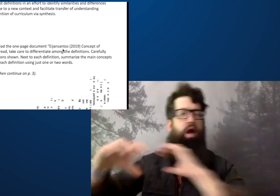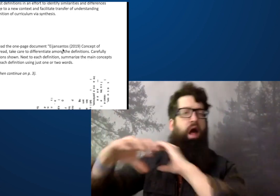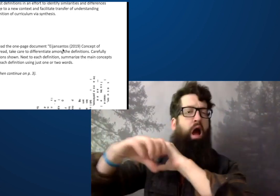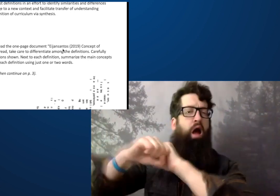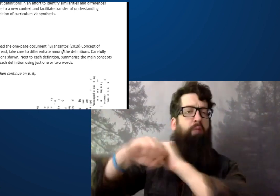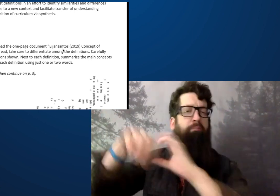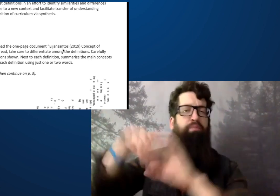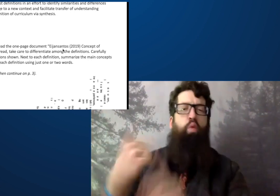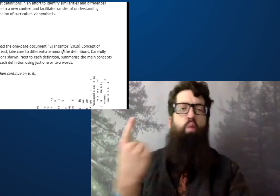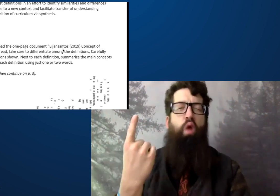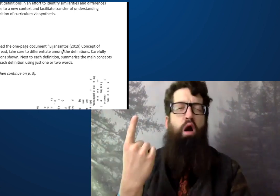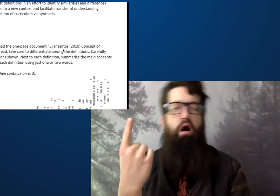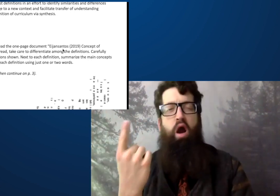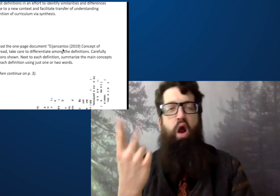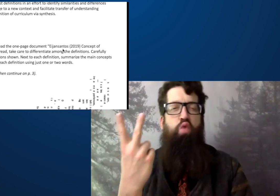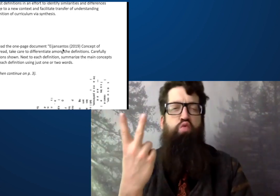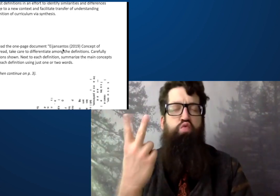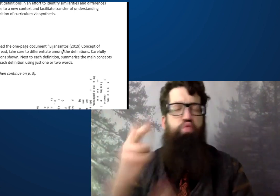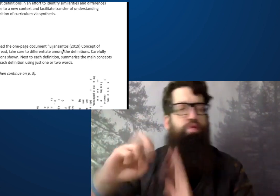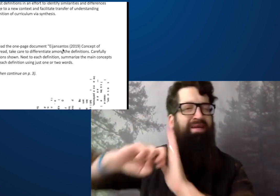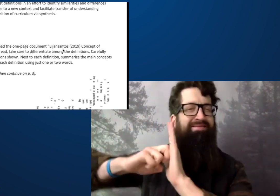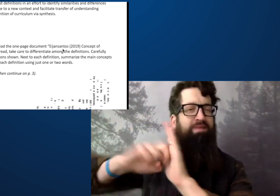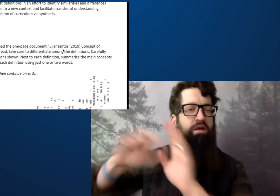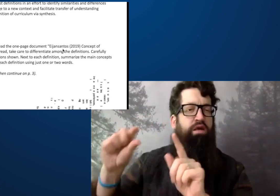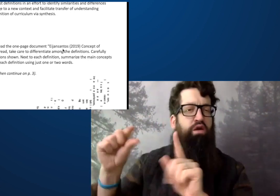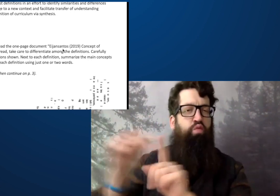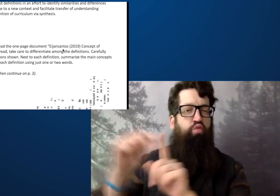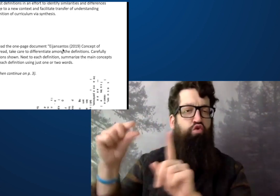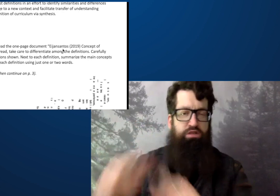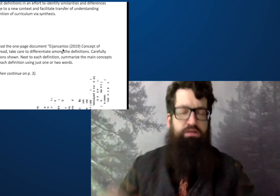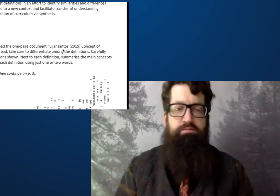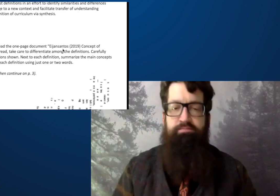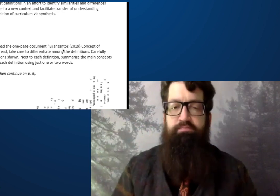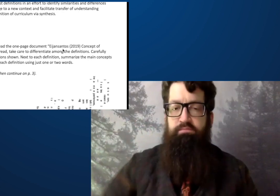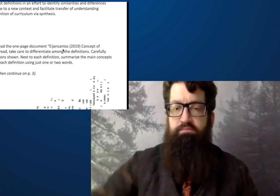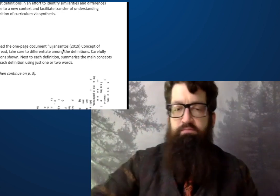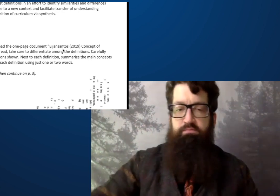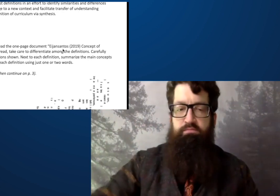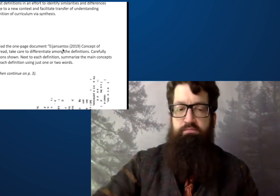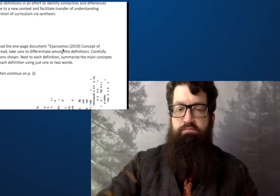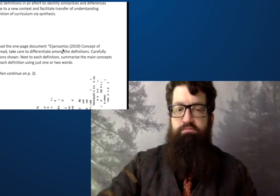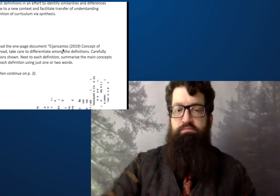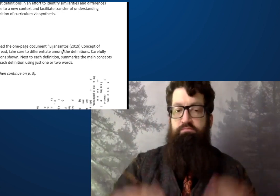You'll see, each definition is summarized. I would like to see you summarize the main